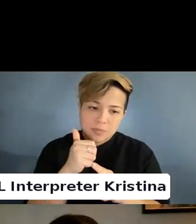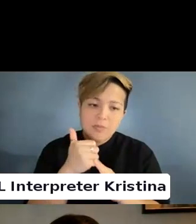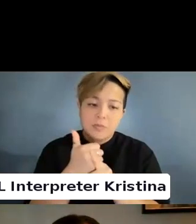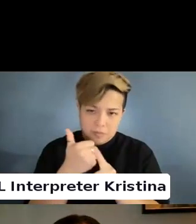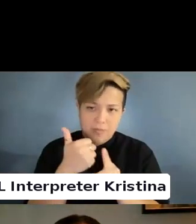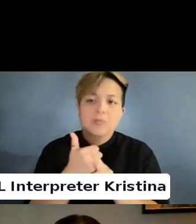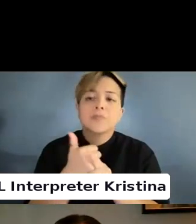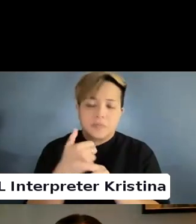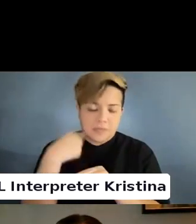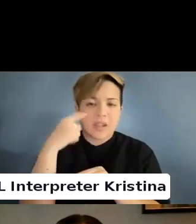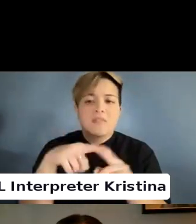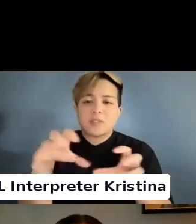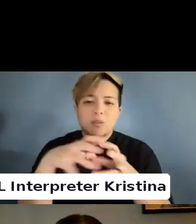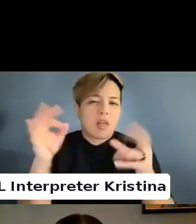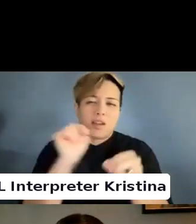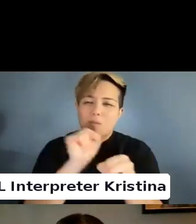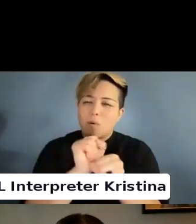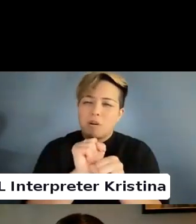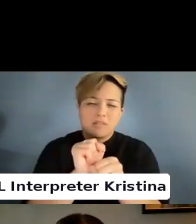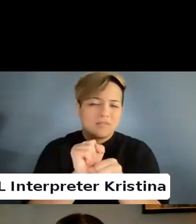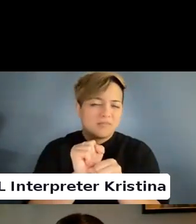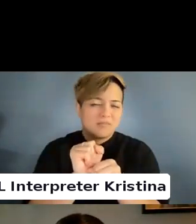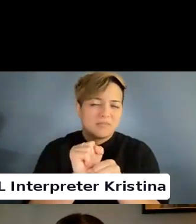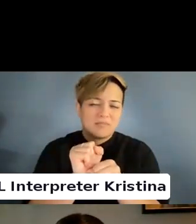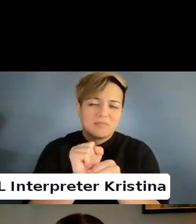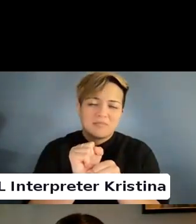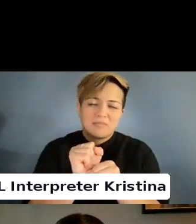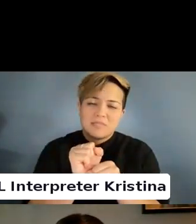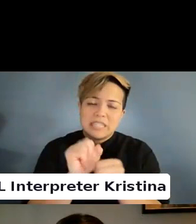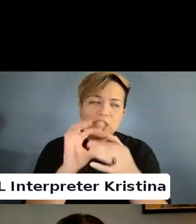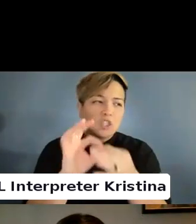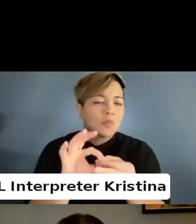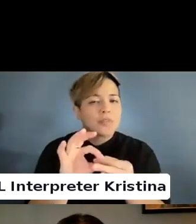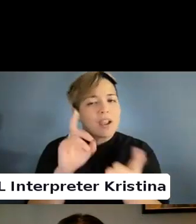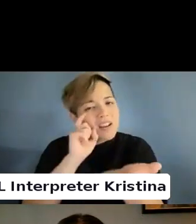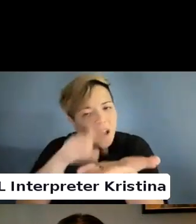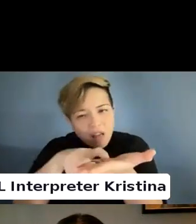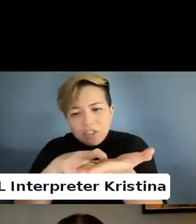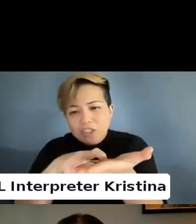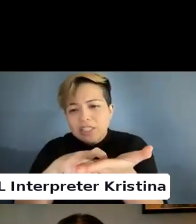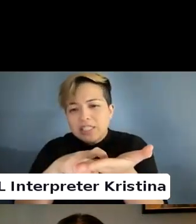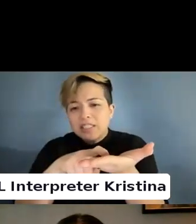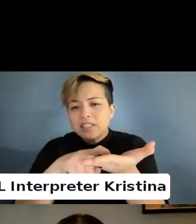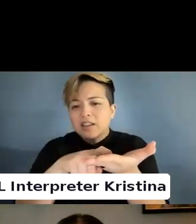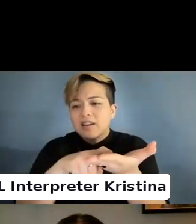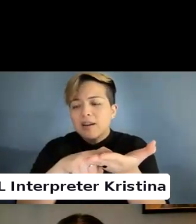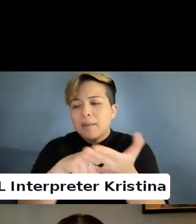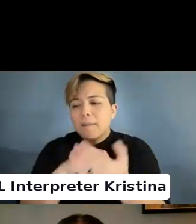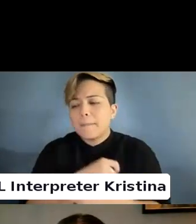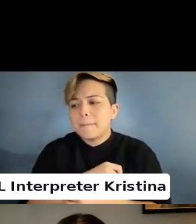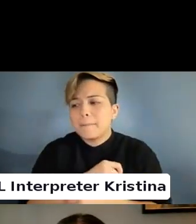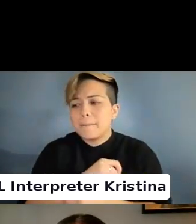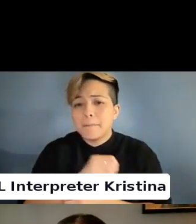I think we have to do a lot of work out in terms of acknowledging that we exist.